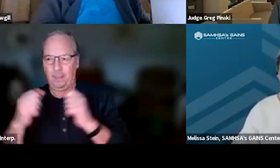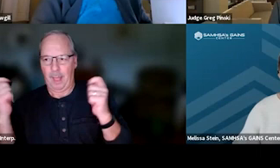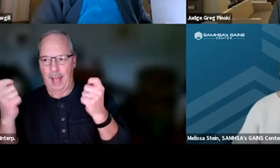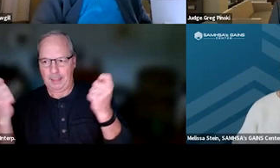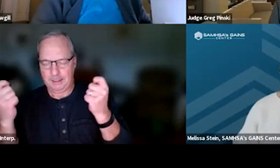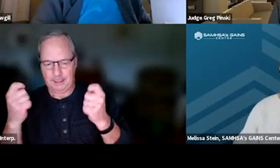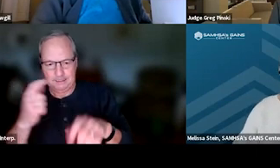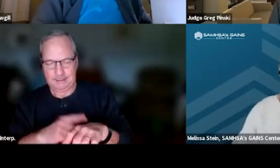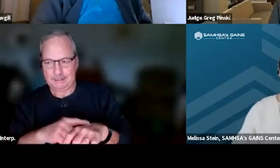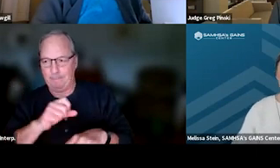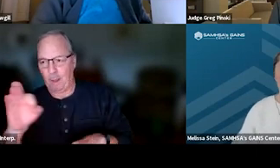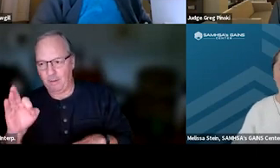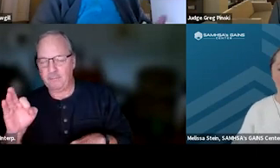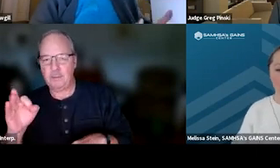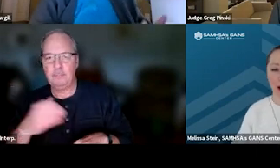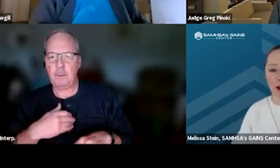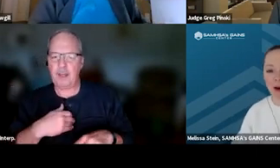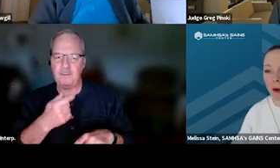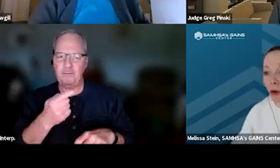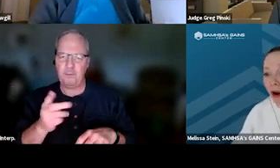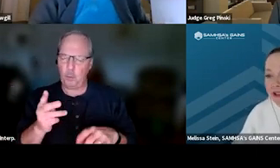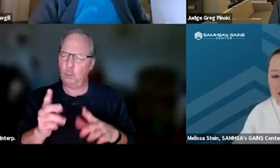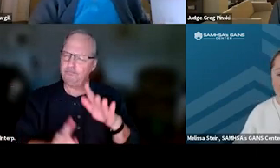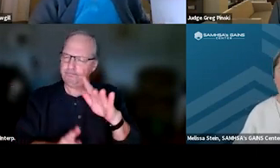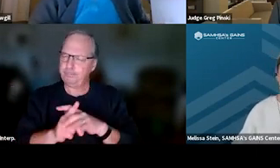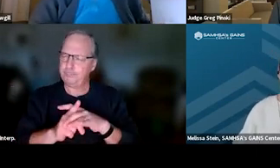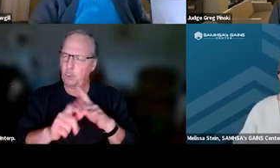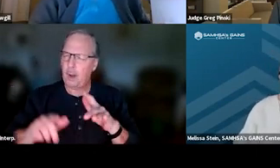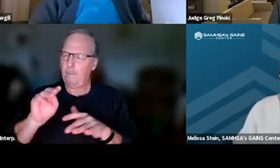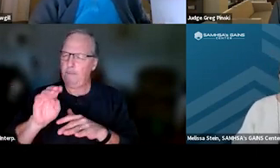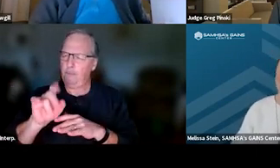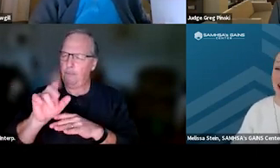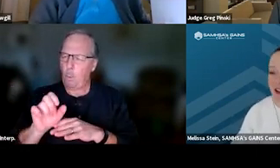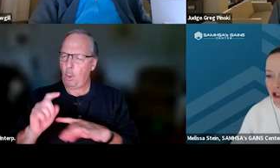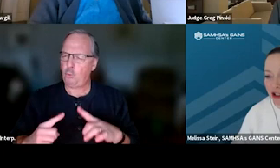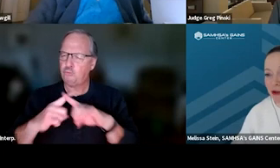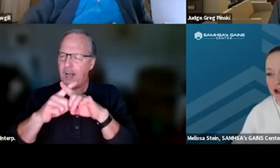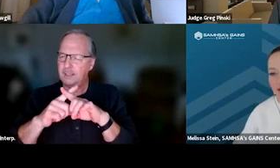but here, we have a couple coming up around mobile crisis and technology solutions